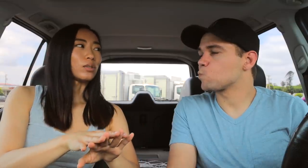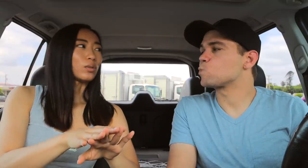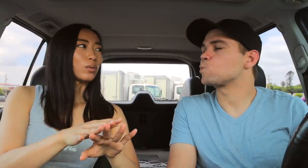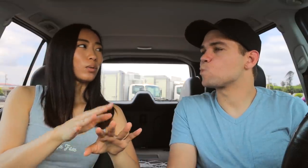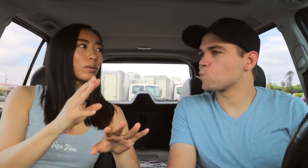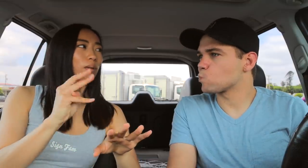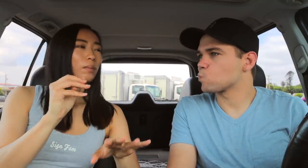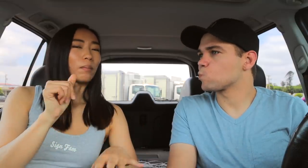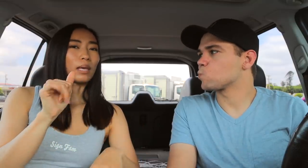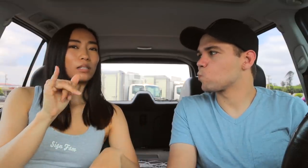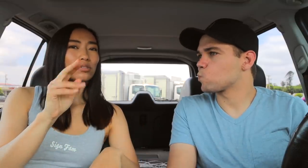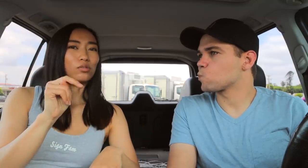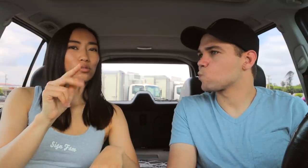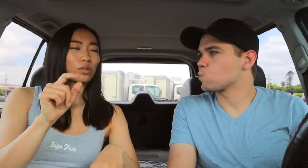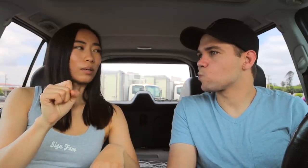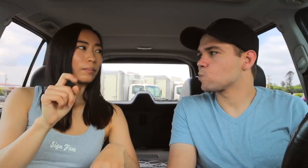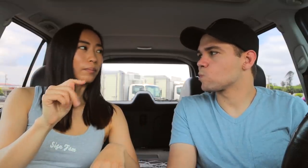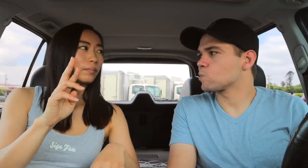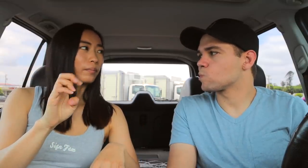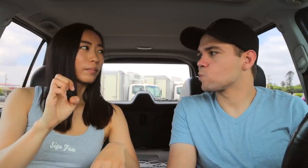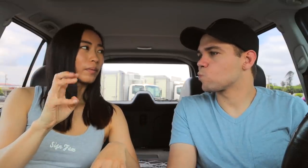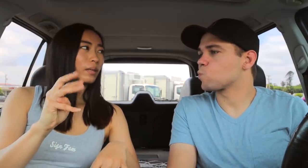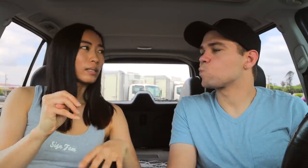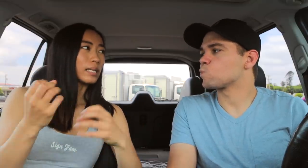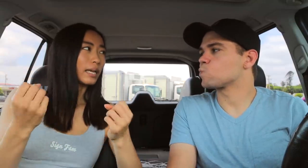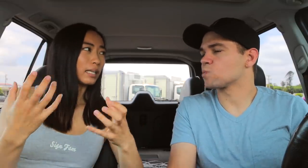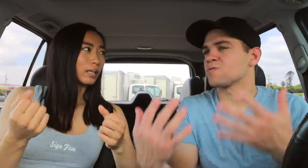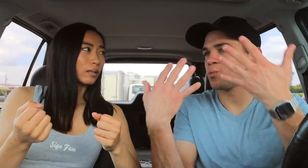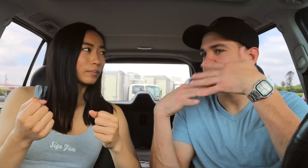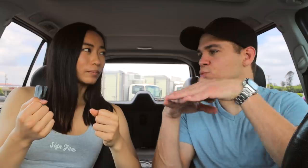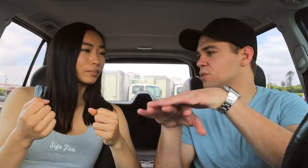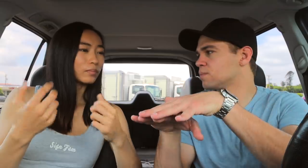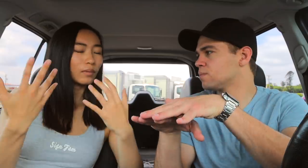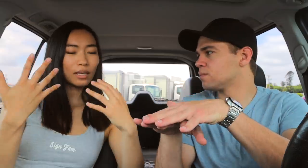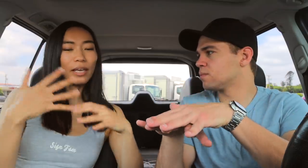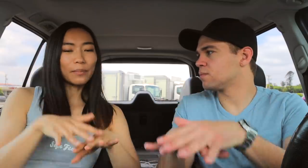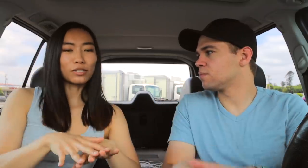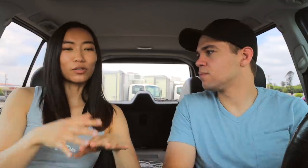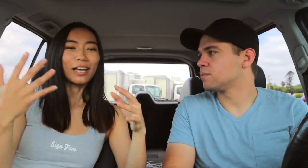into mainstream signing. Mainstream. Yeah, mainstream.